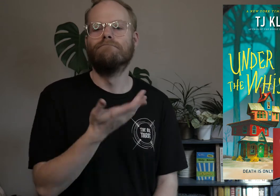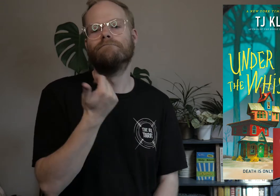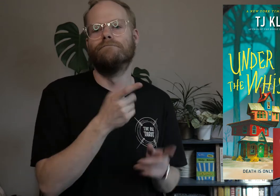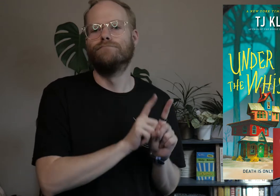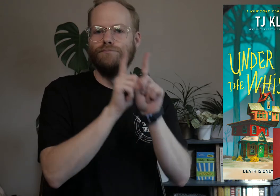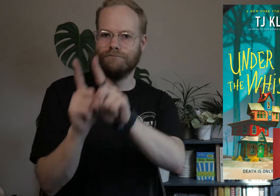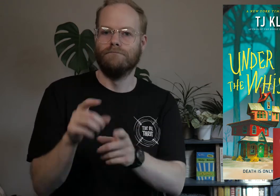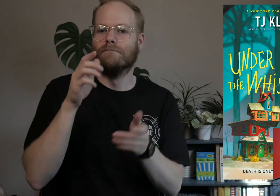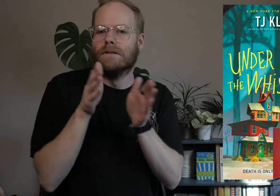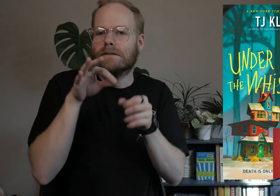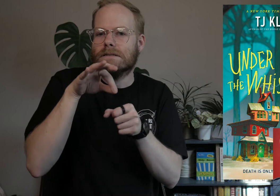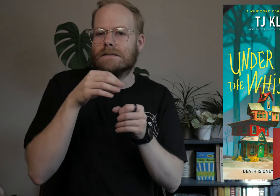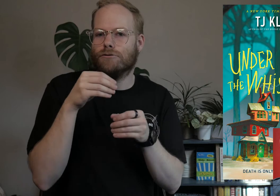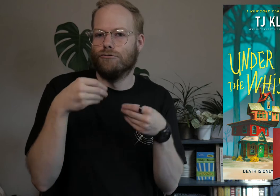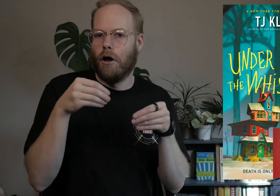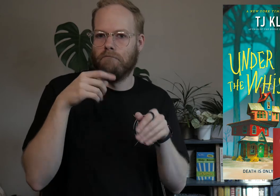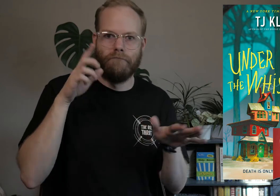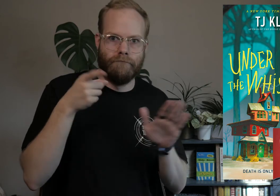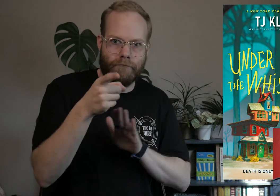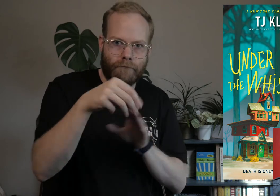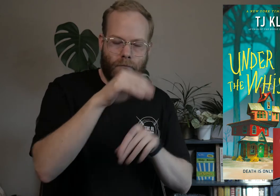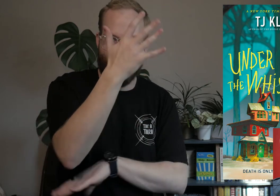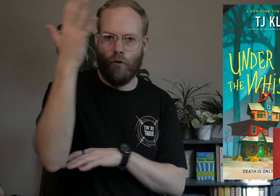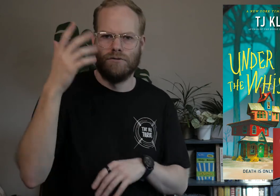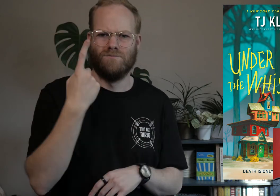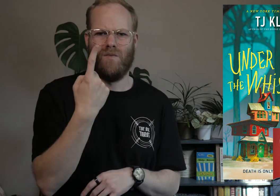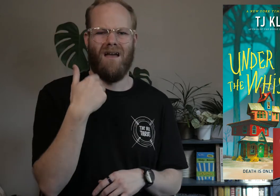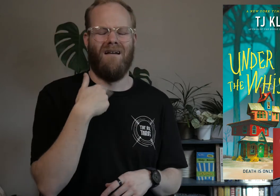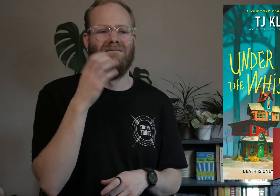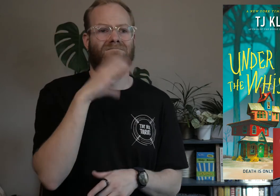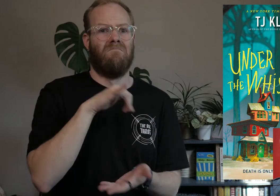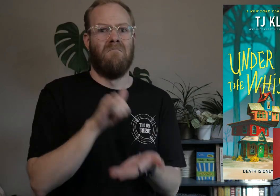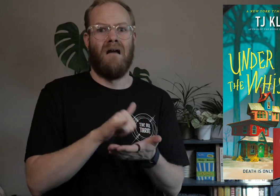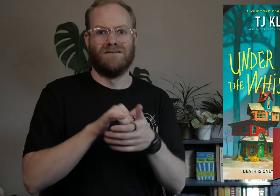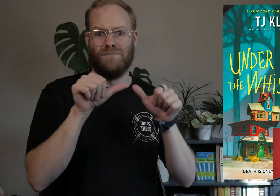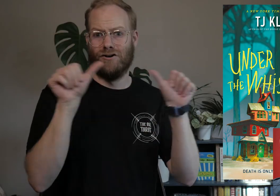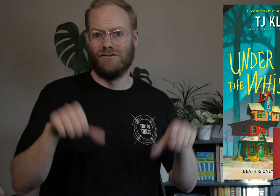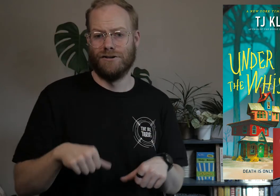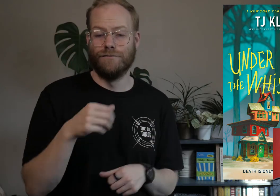She brings him to a little tea shop hidden deep in the woods, one that has impossible architecture